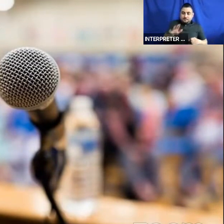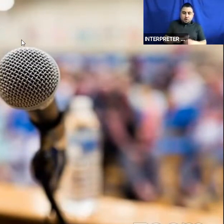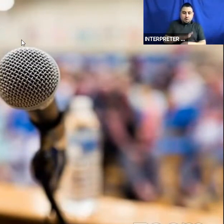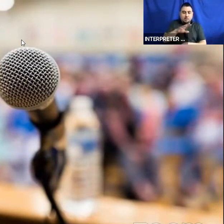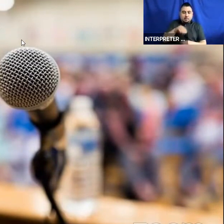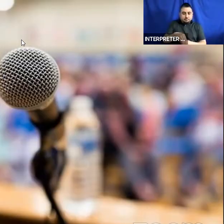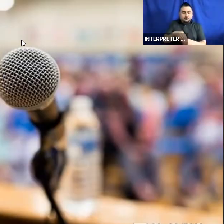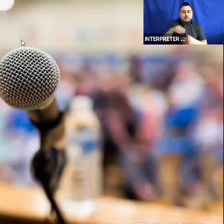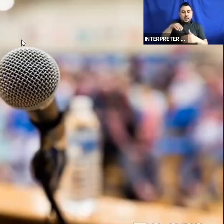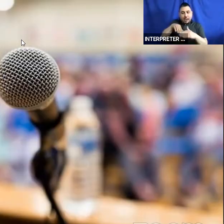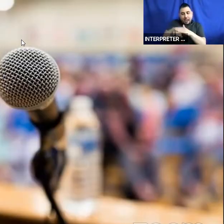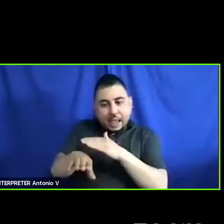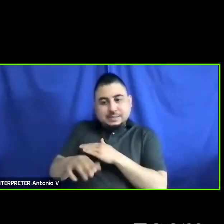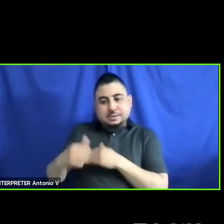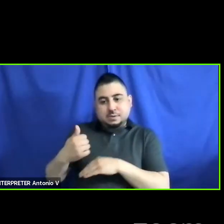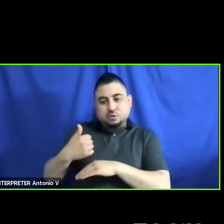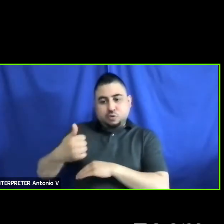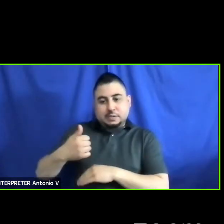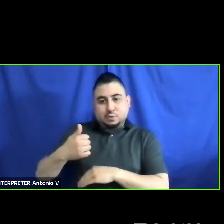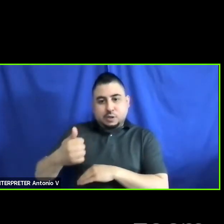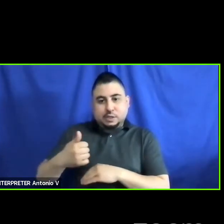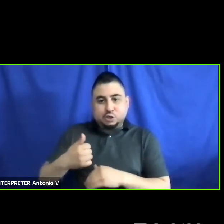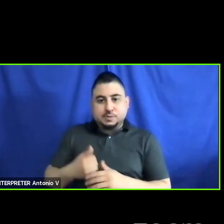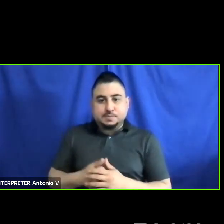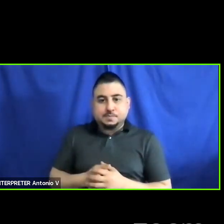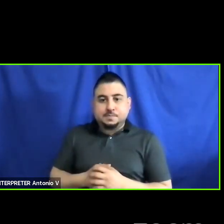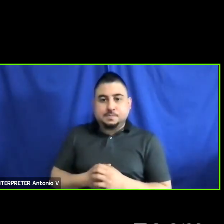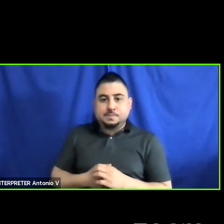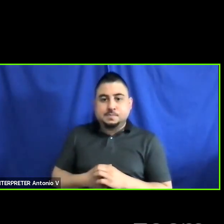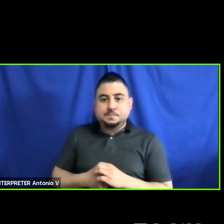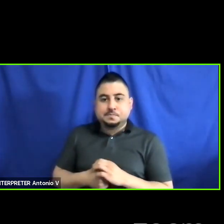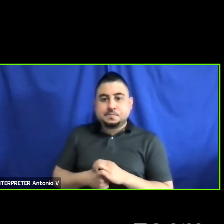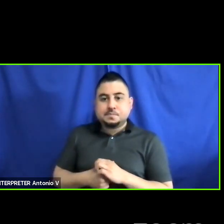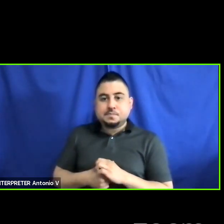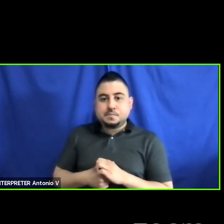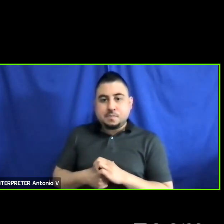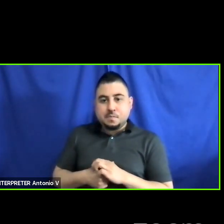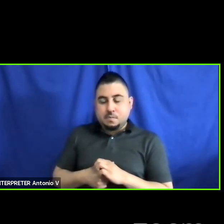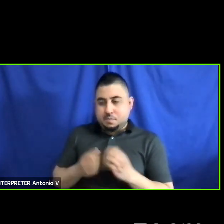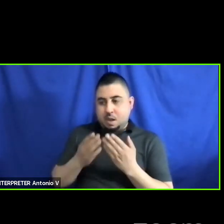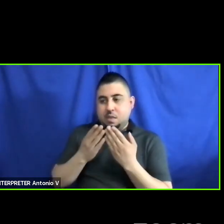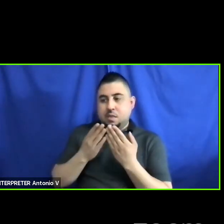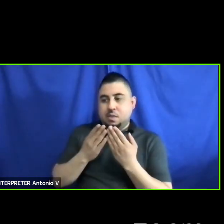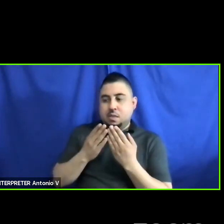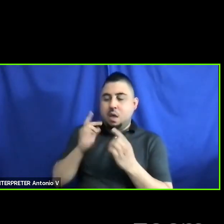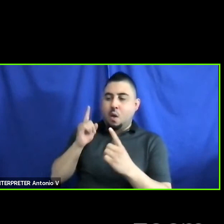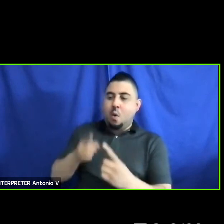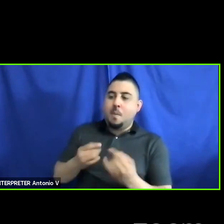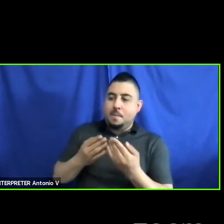All right. I think, generally, the ultimate goal is to have everybody be